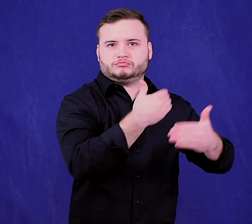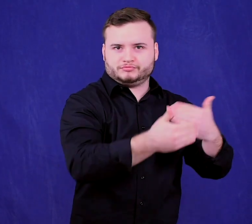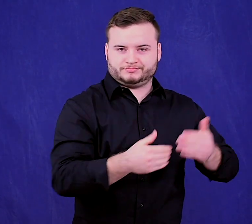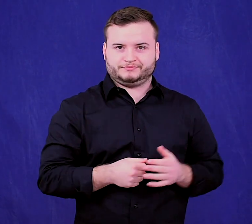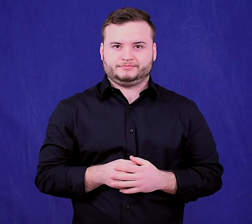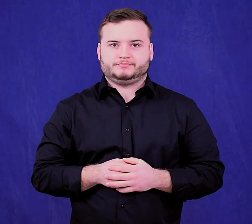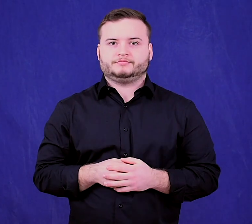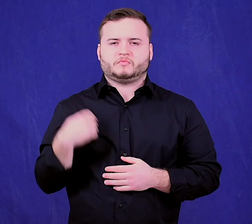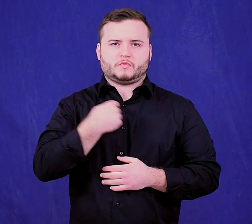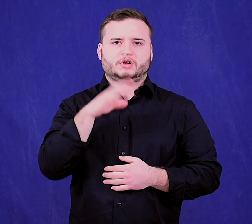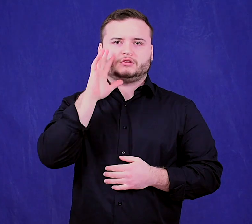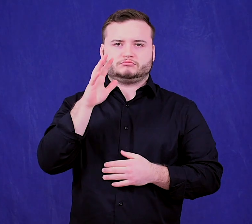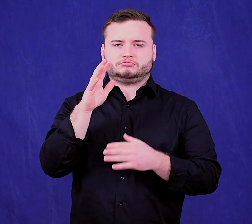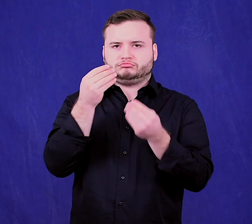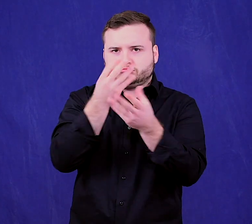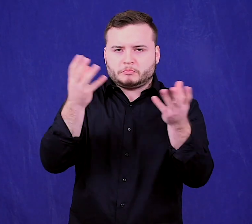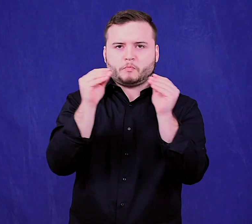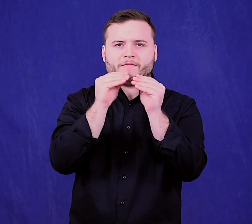We will share more information in a future update.